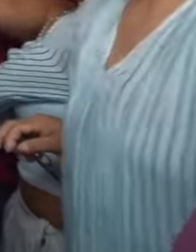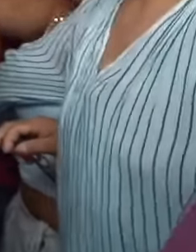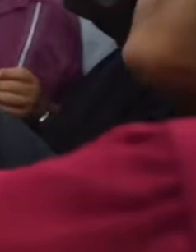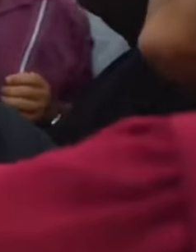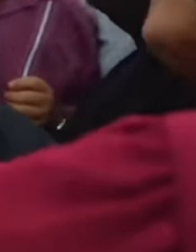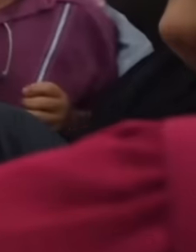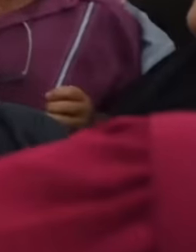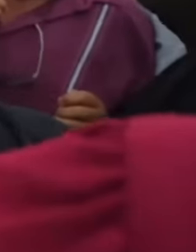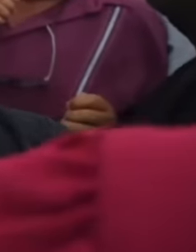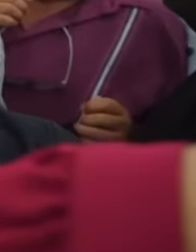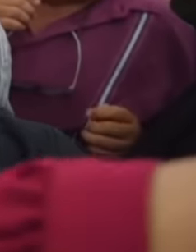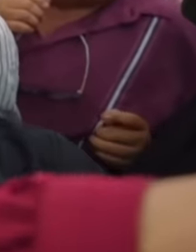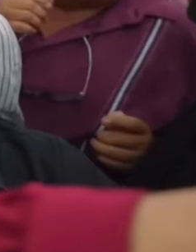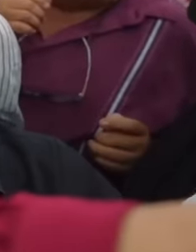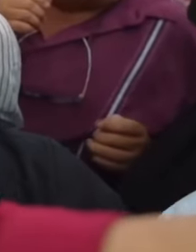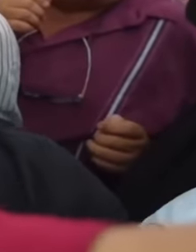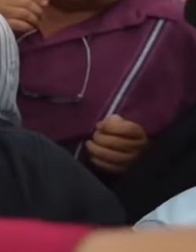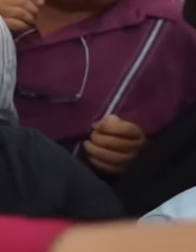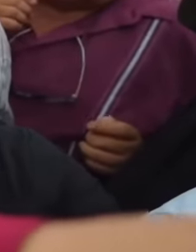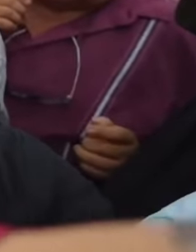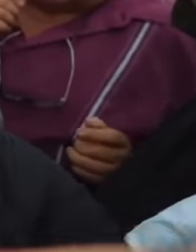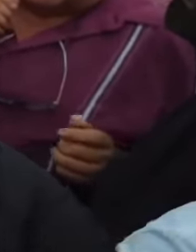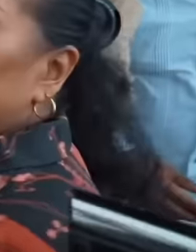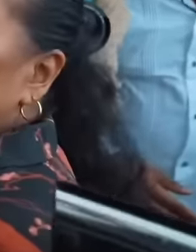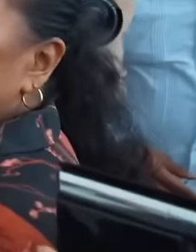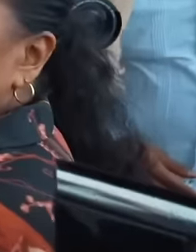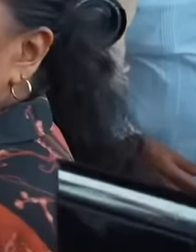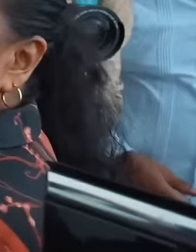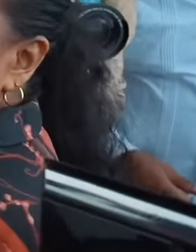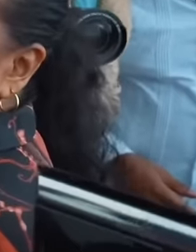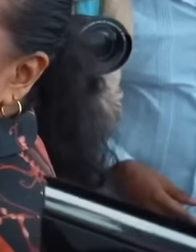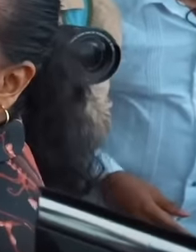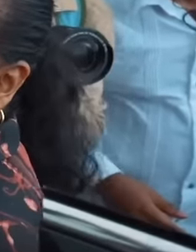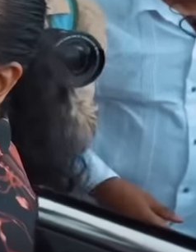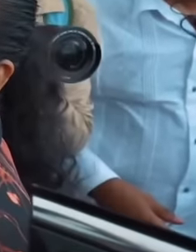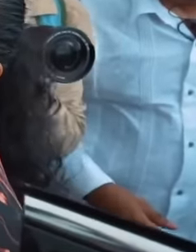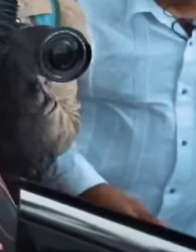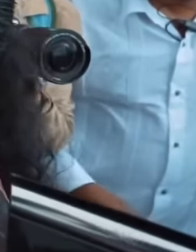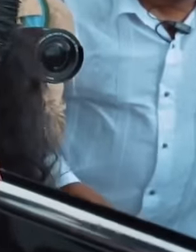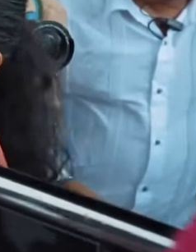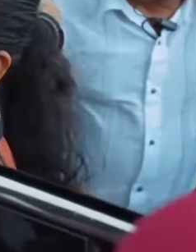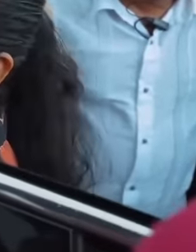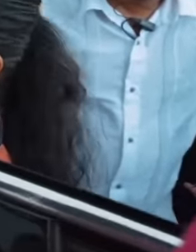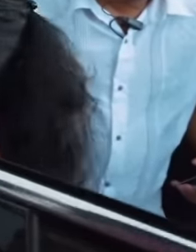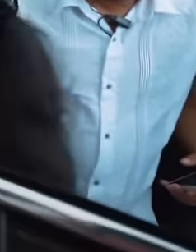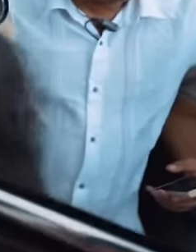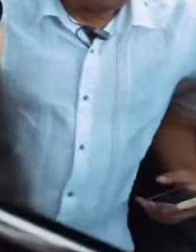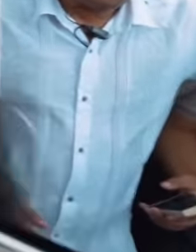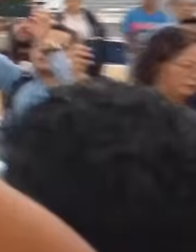because they could not convince the Mexicans to vote for the prian and a clear example is